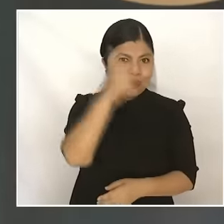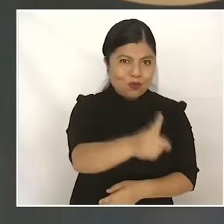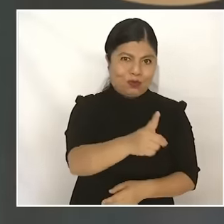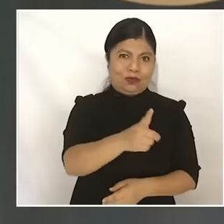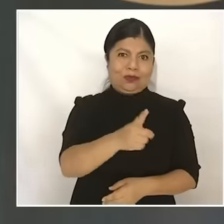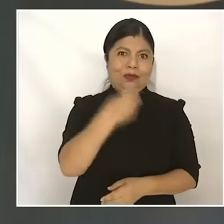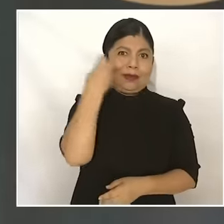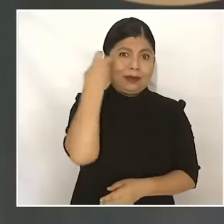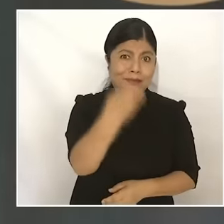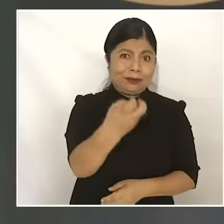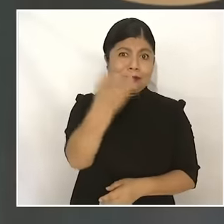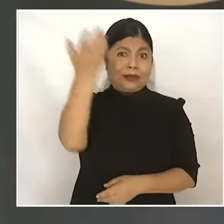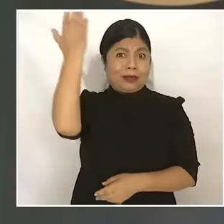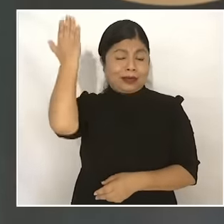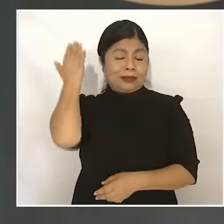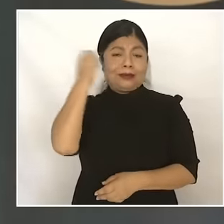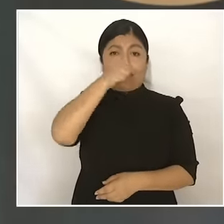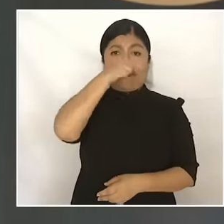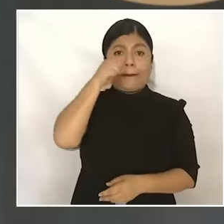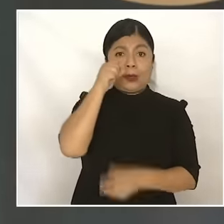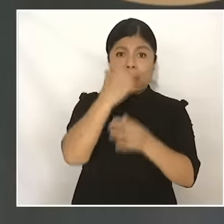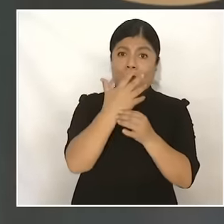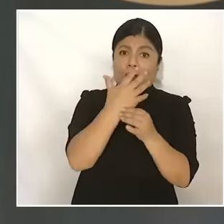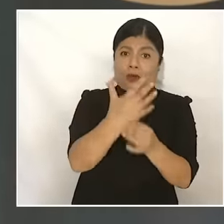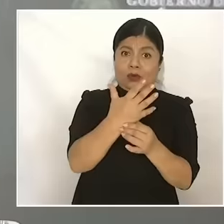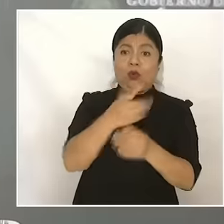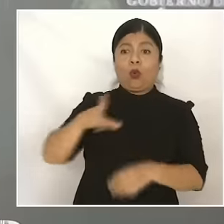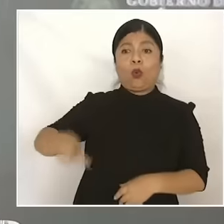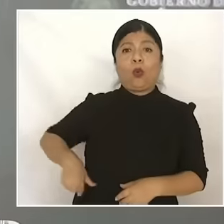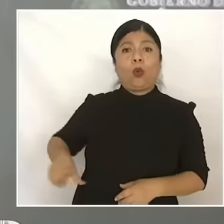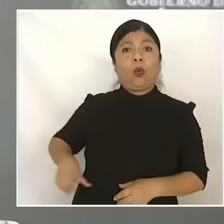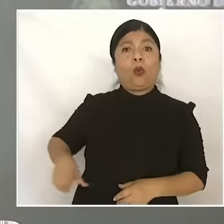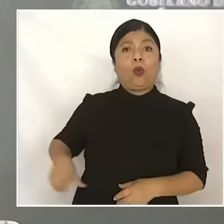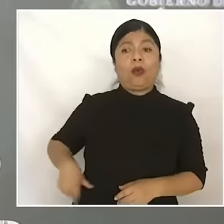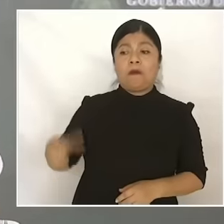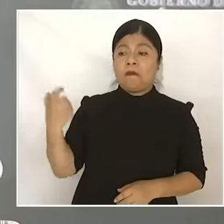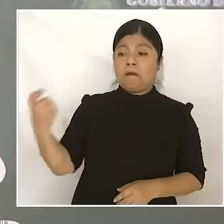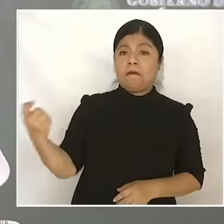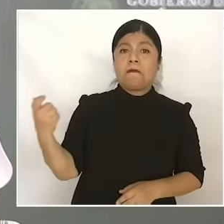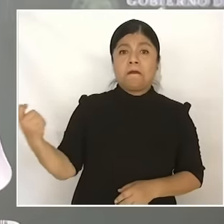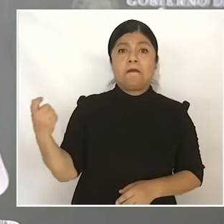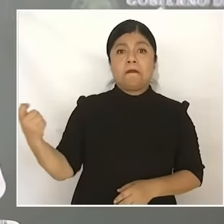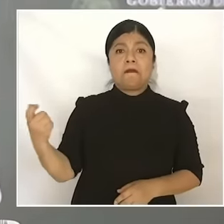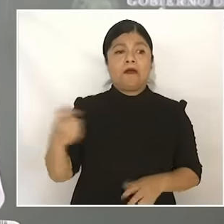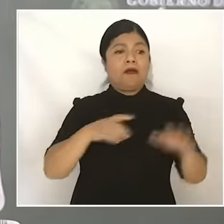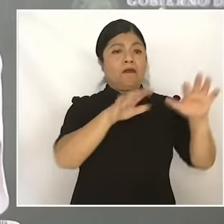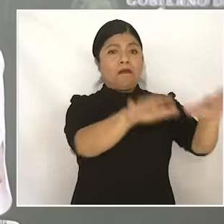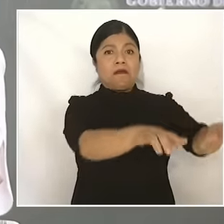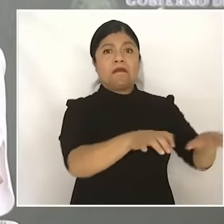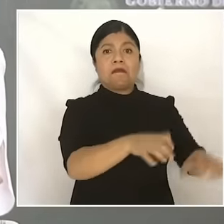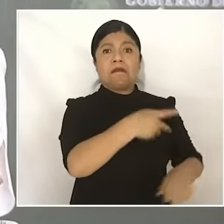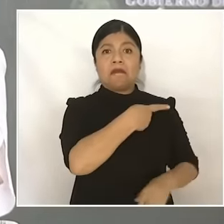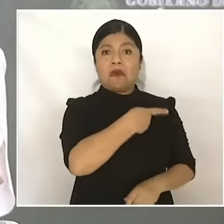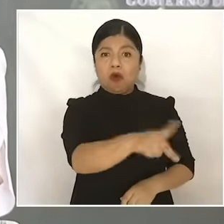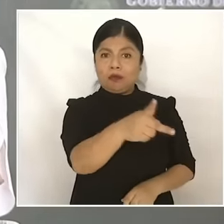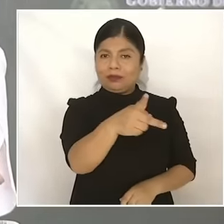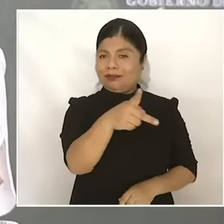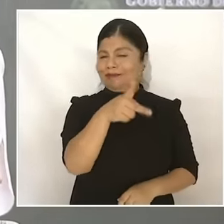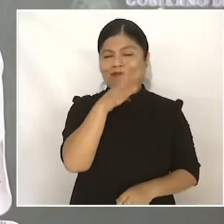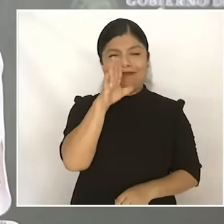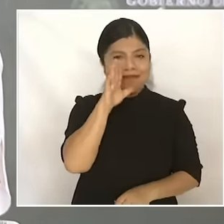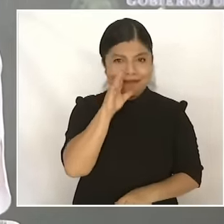thought is condensed and this is how we will also govern from October 1st and the other